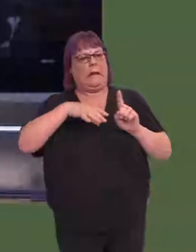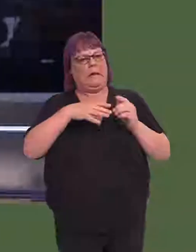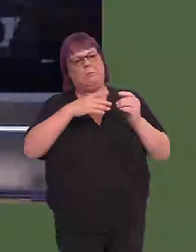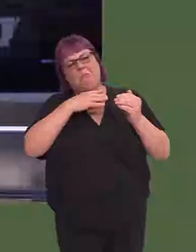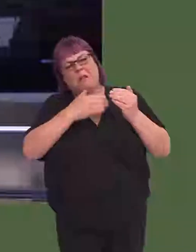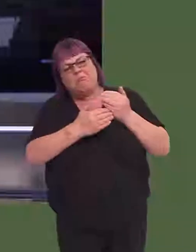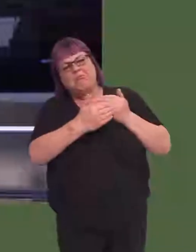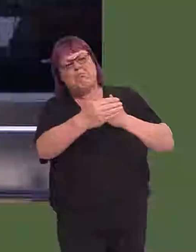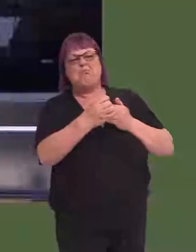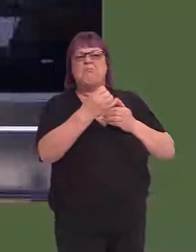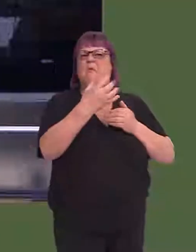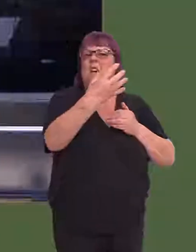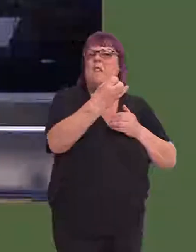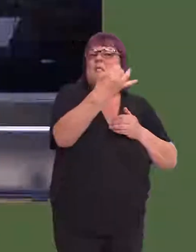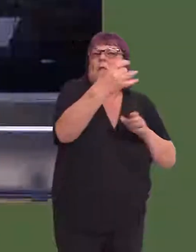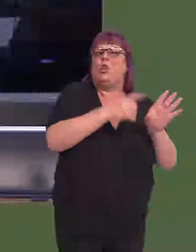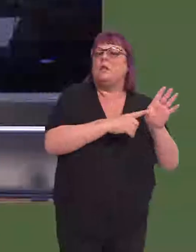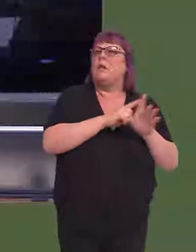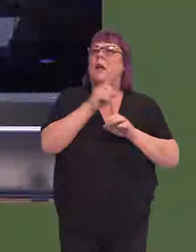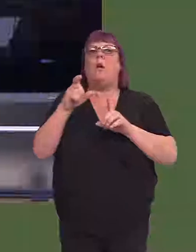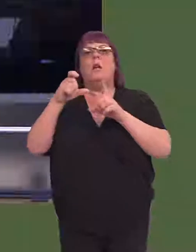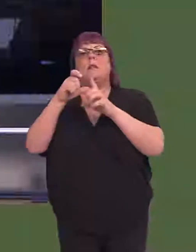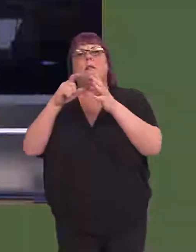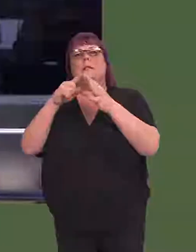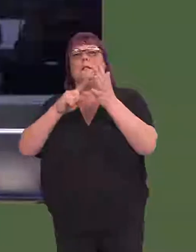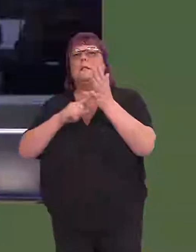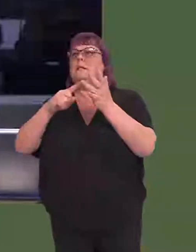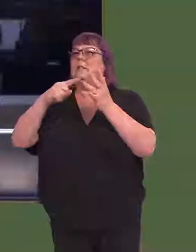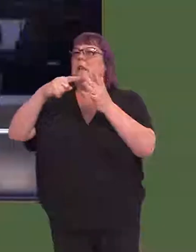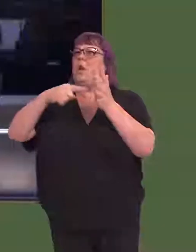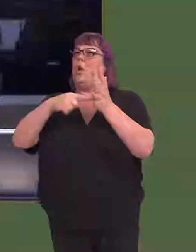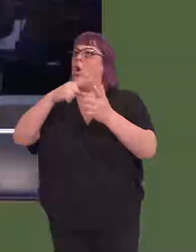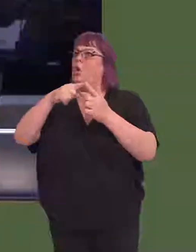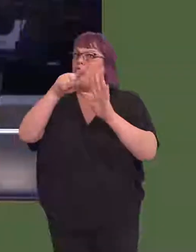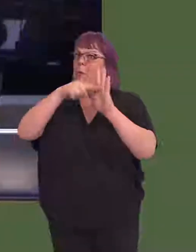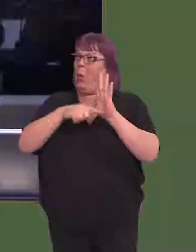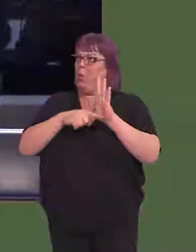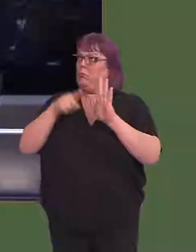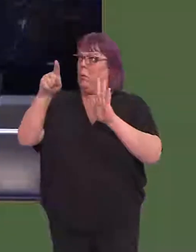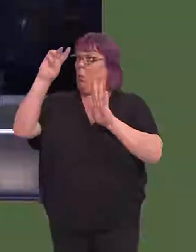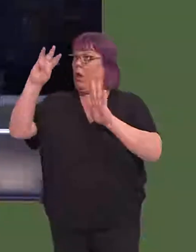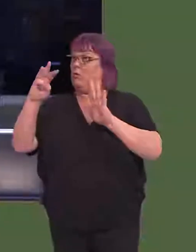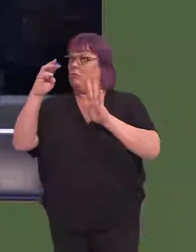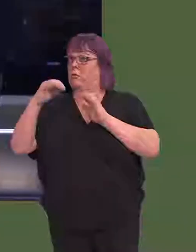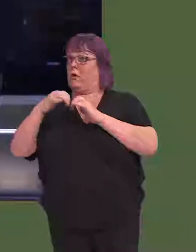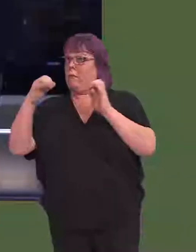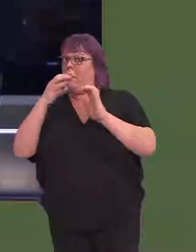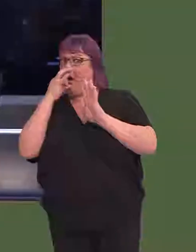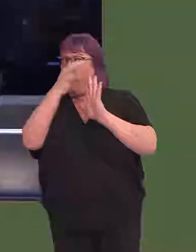five and seven years to accomplish. In the light of the Deloitte report, which was commissioned by the Welsh Government,